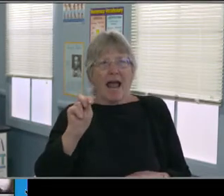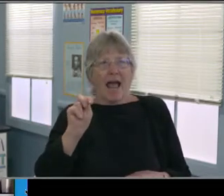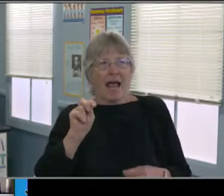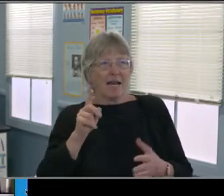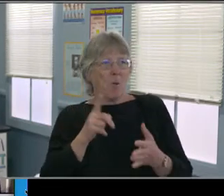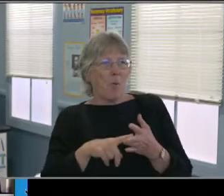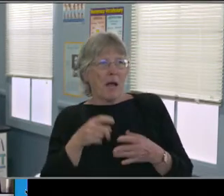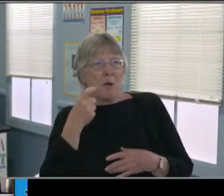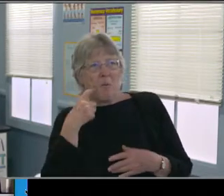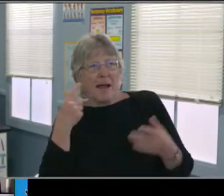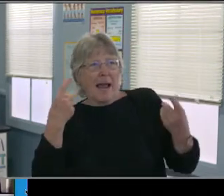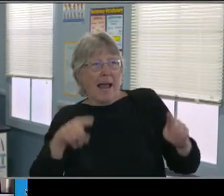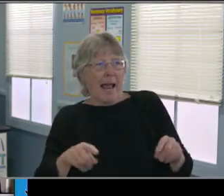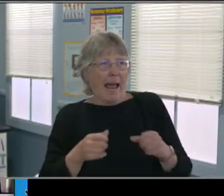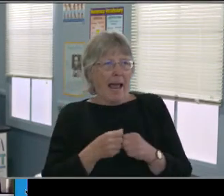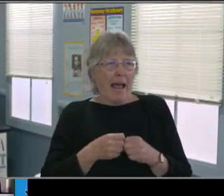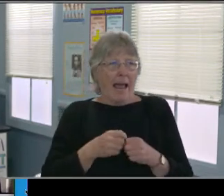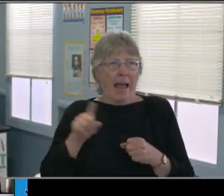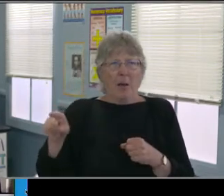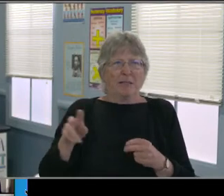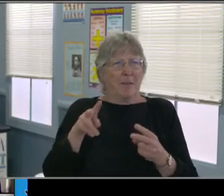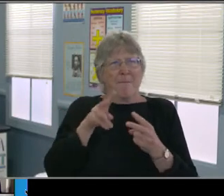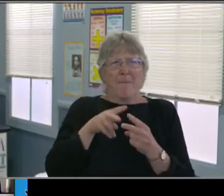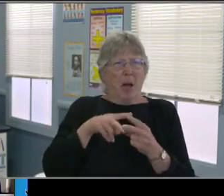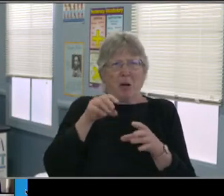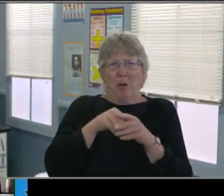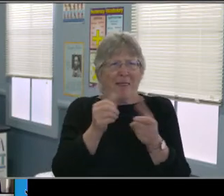We appreciate your efforts. Samantha? - You're welcome.